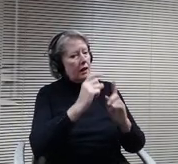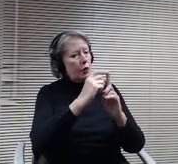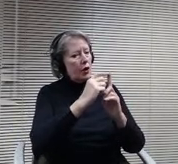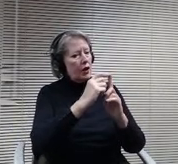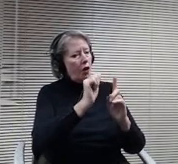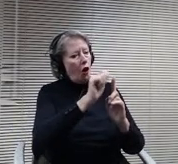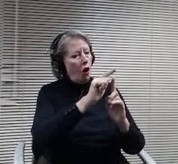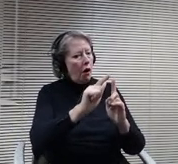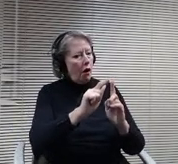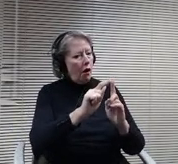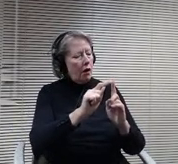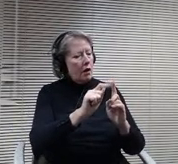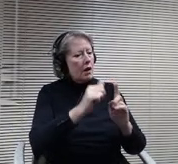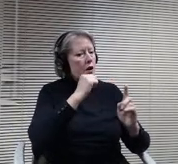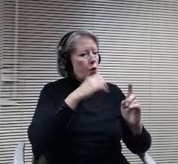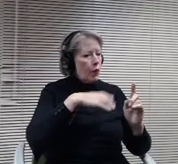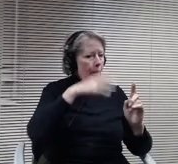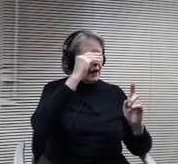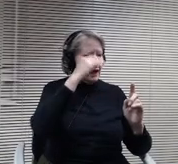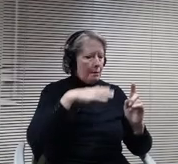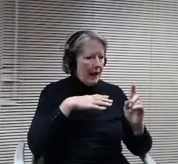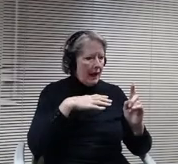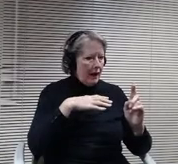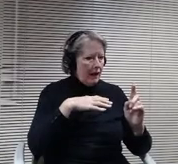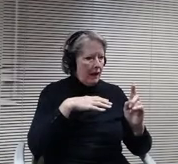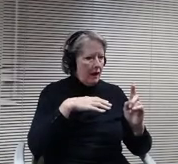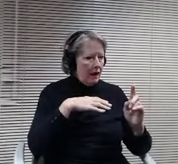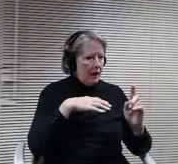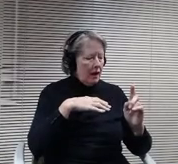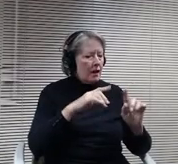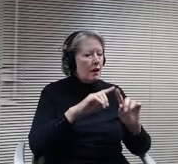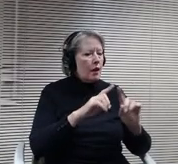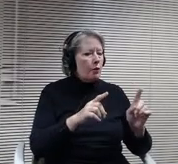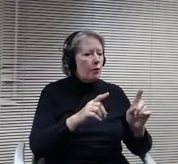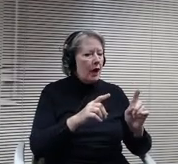when you talk about all cultures, if you take that